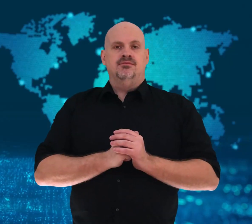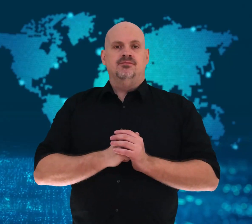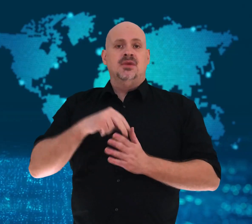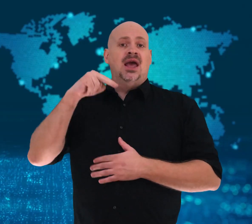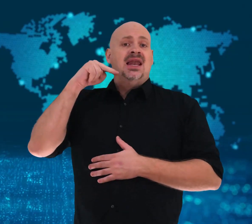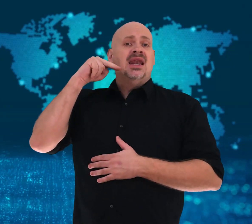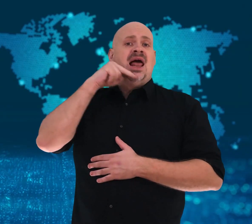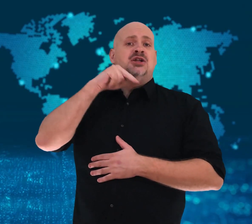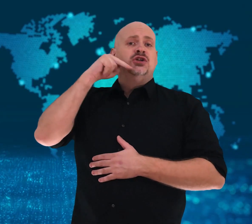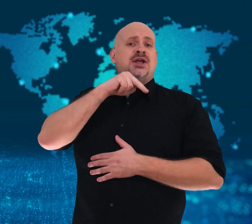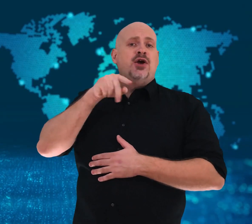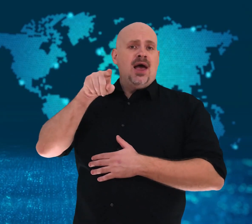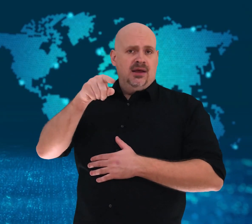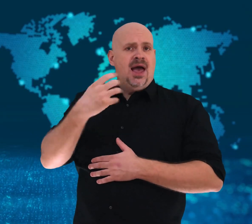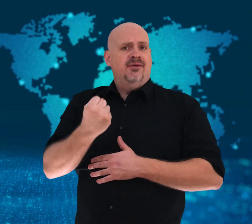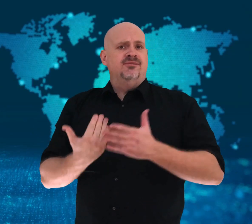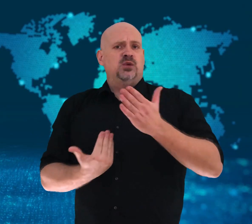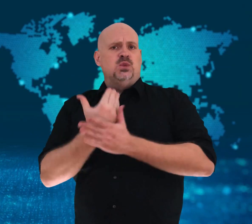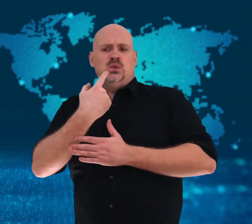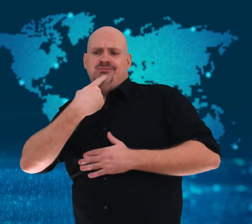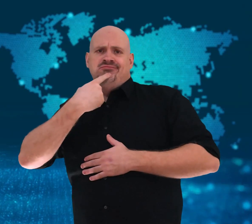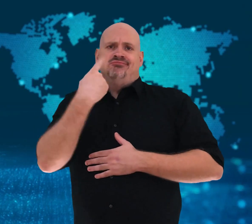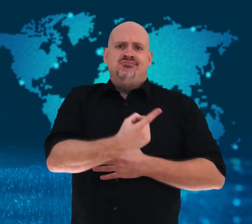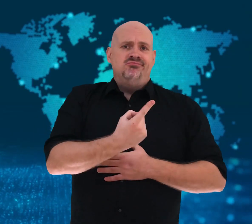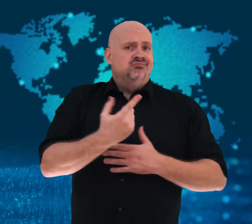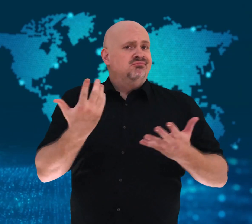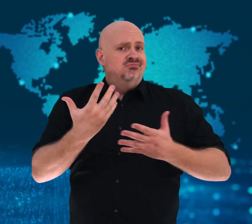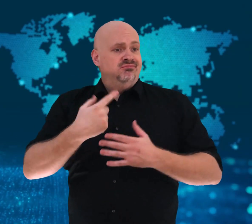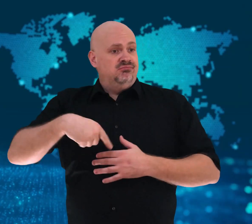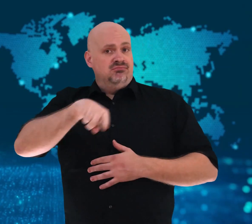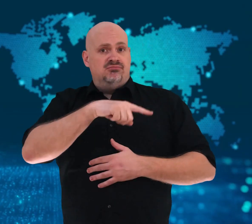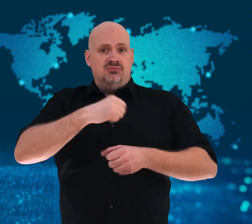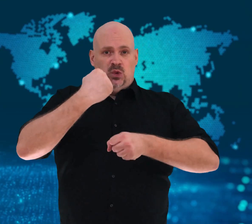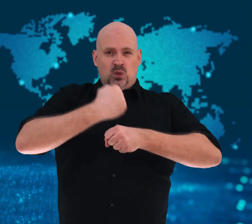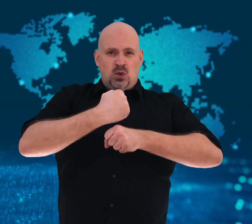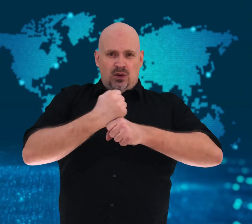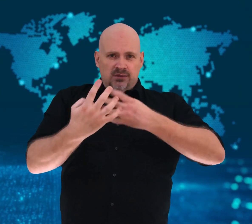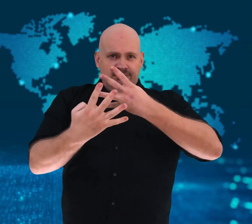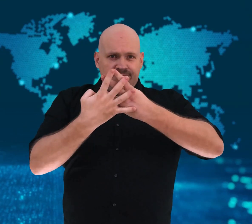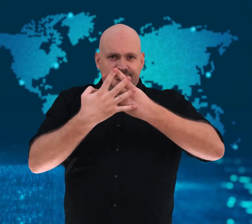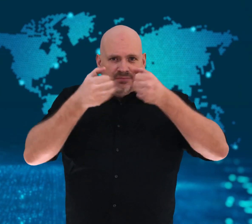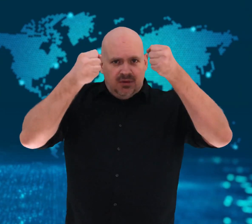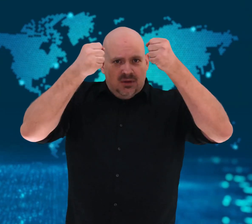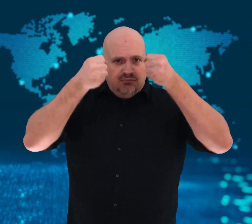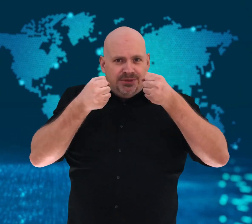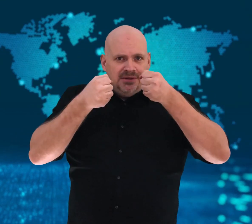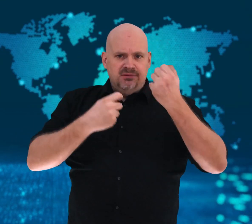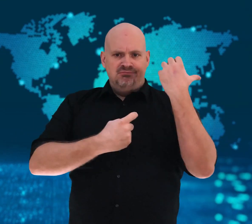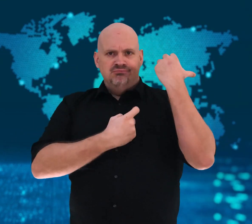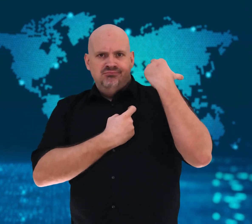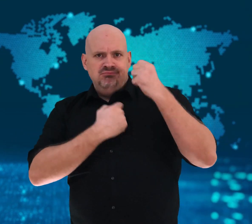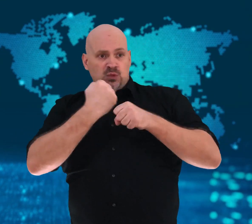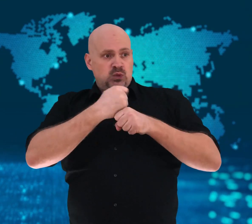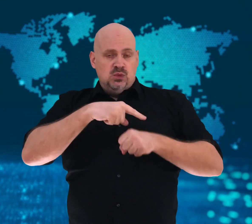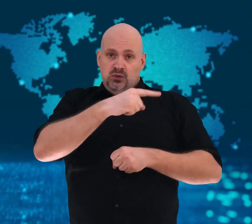[Gavin]: Nigeria has a shoot-to-kill order for people